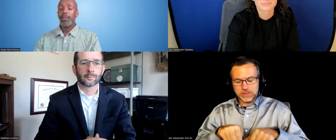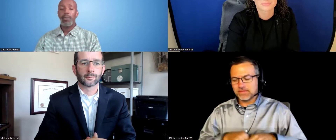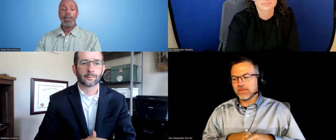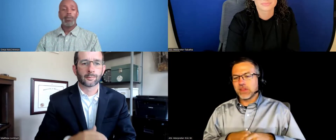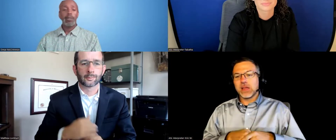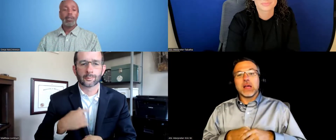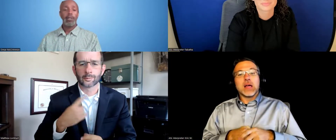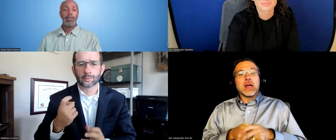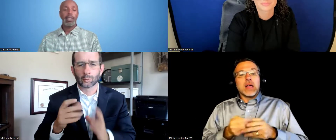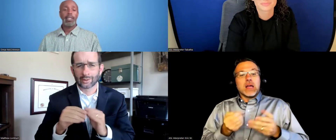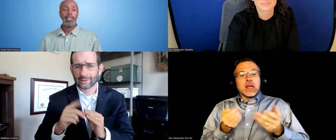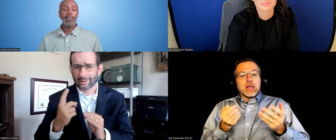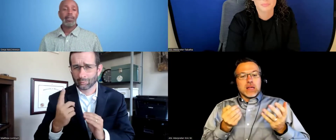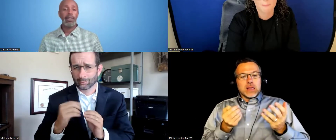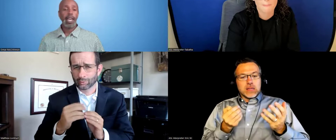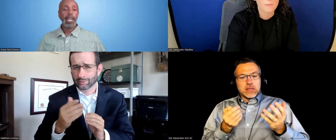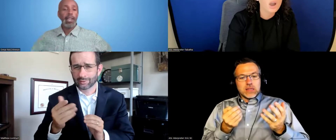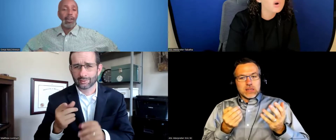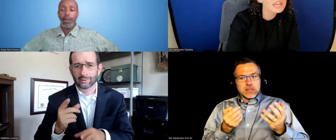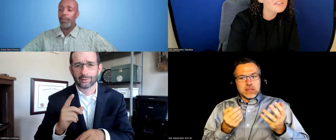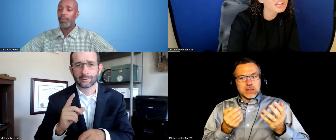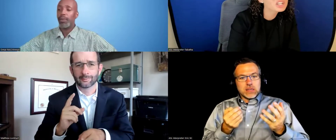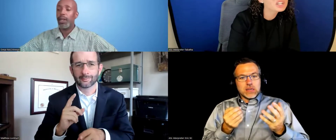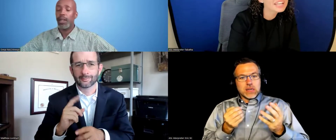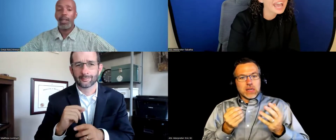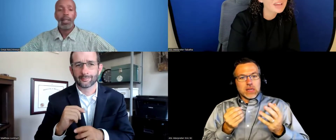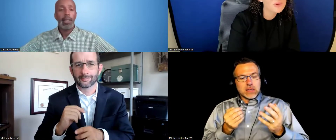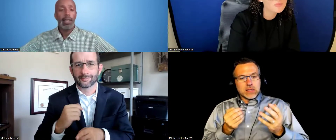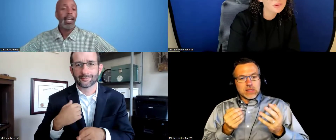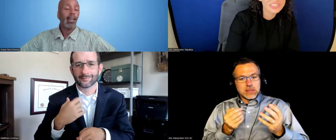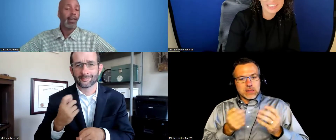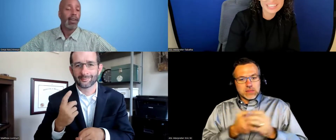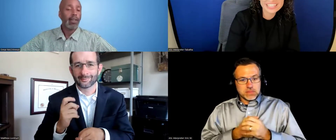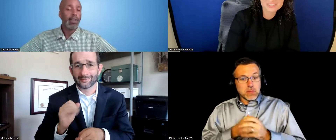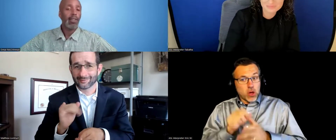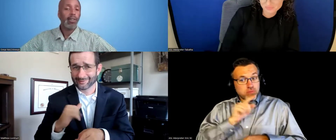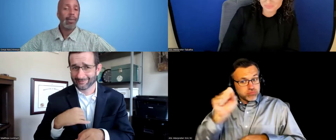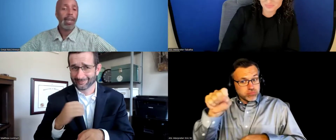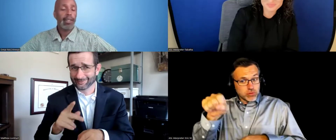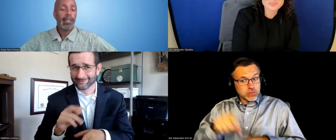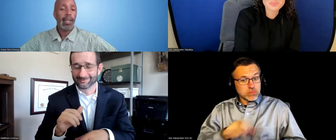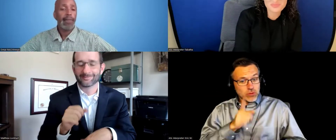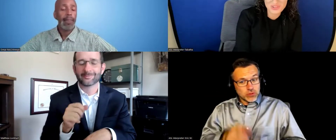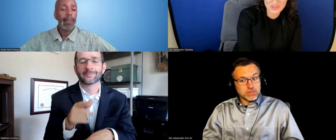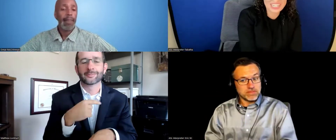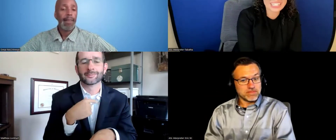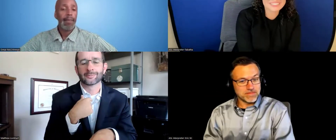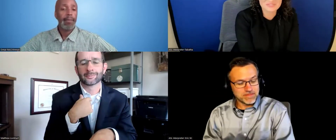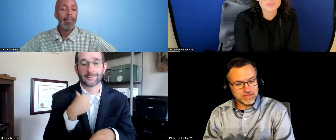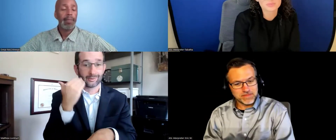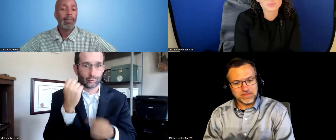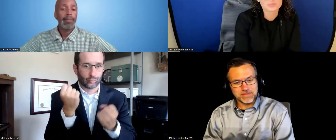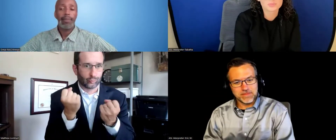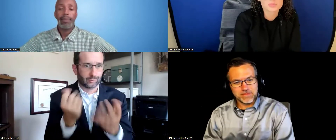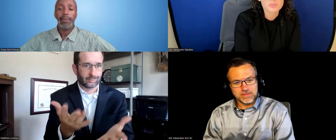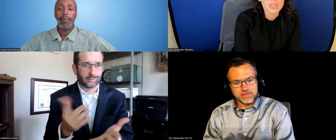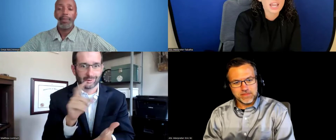So I wanted to do a sincerely, thank-you .. . Matthew Lockhart: If I could add one more thing? Omar McCrimmon: Yeah, sure, Matt, yeah. Matthew Lockhart: Okay.